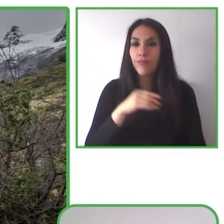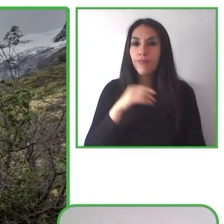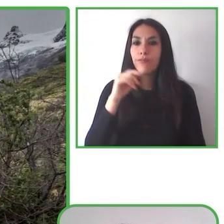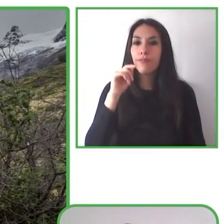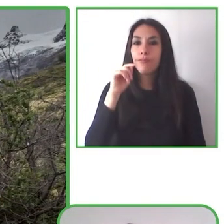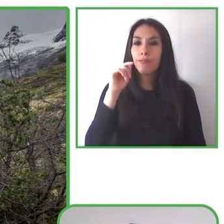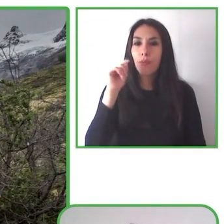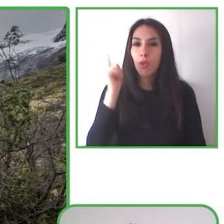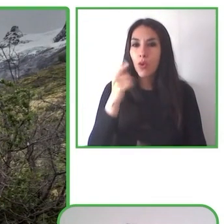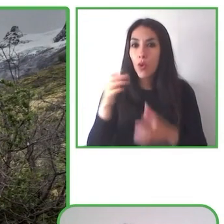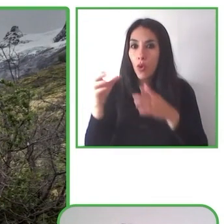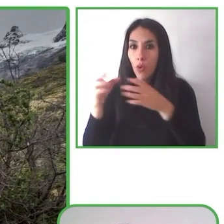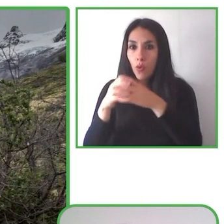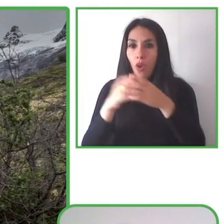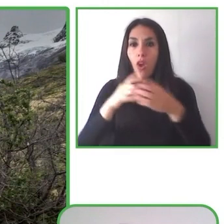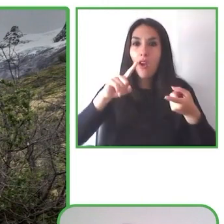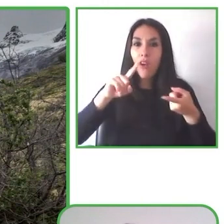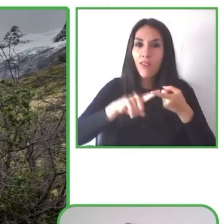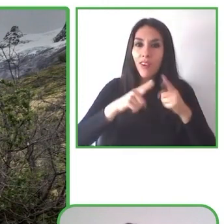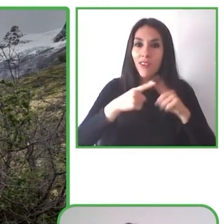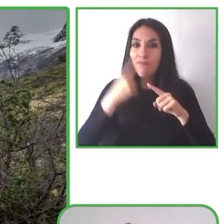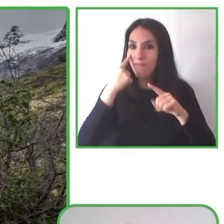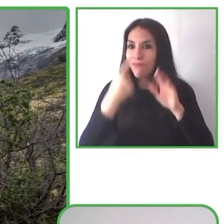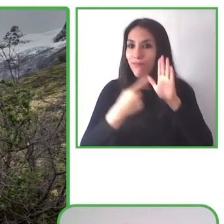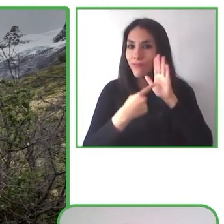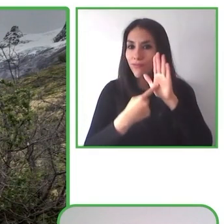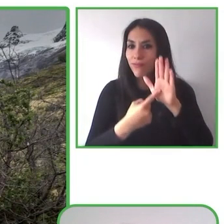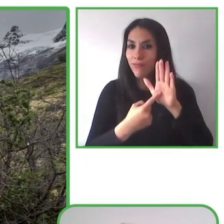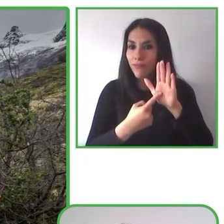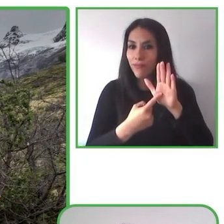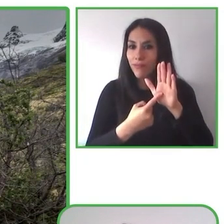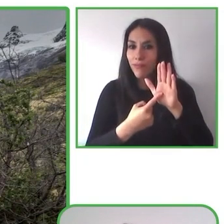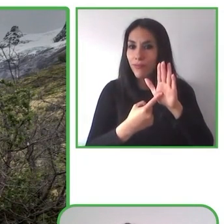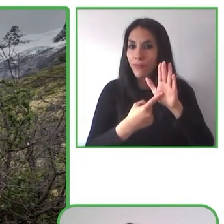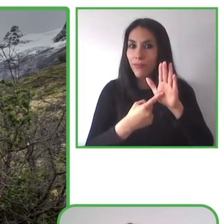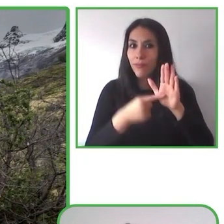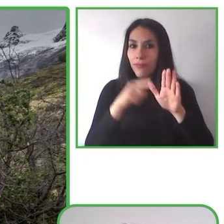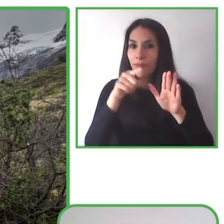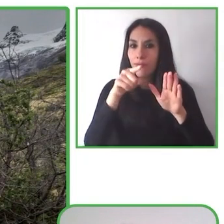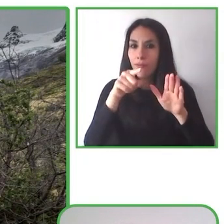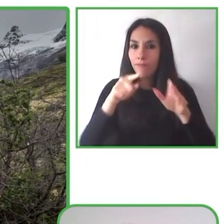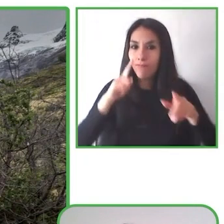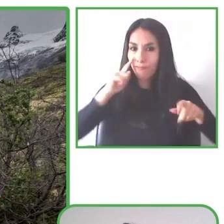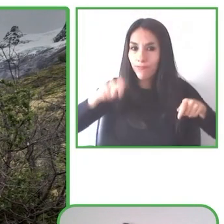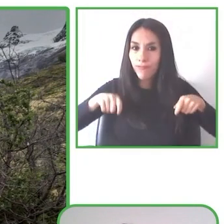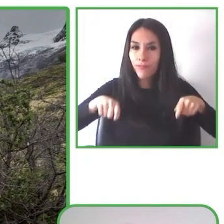one of the founders of Wheel the World, along with Camila Navarro, his friend.